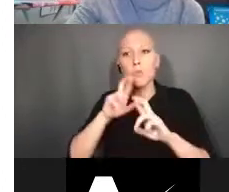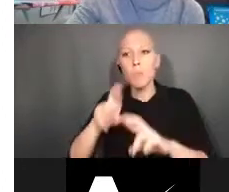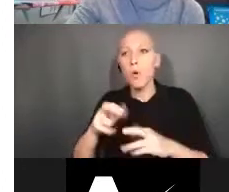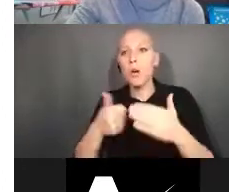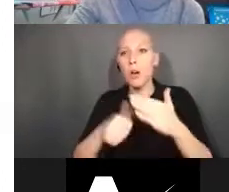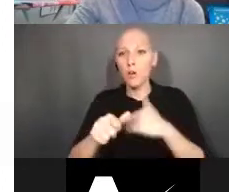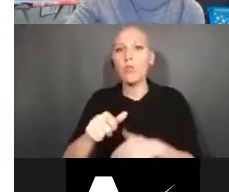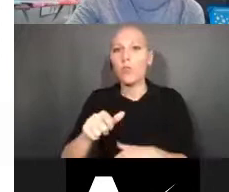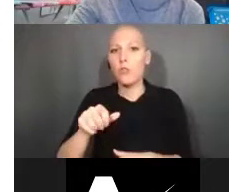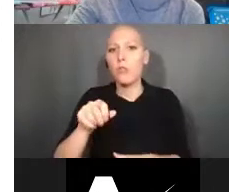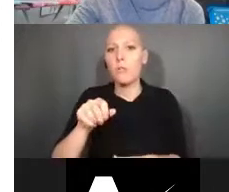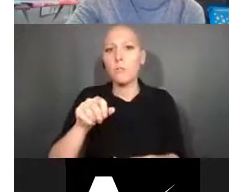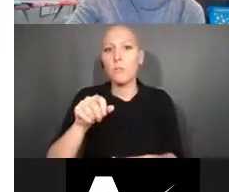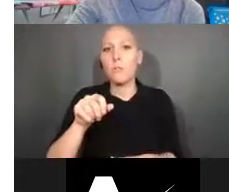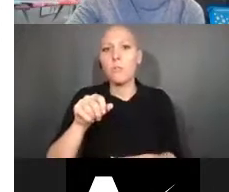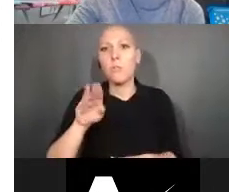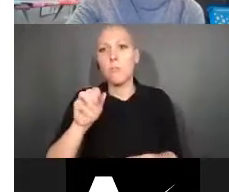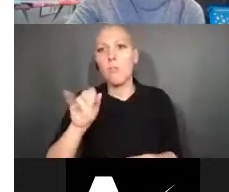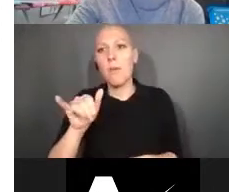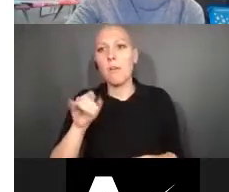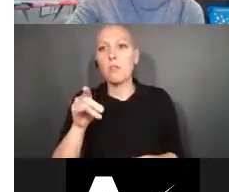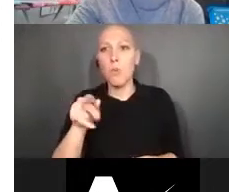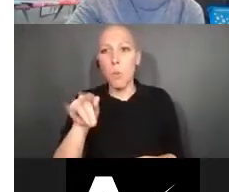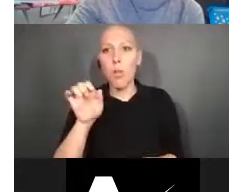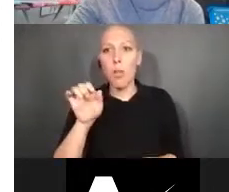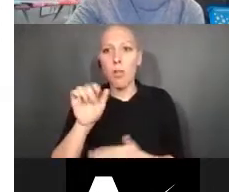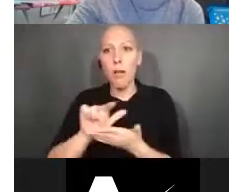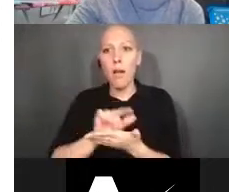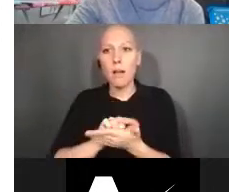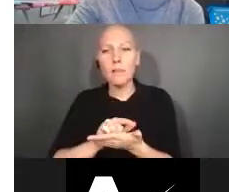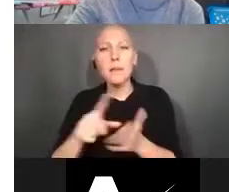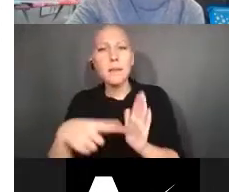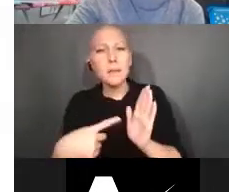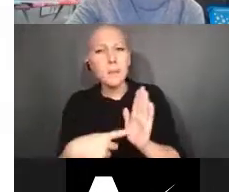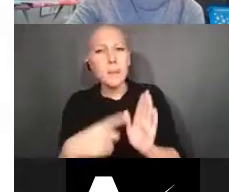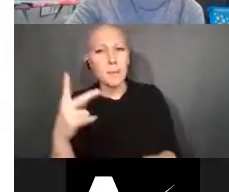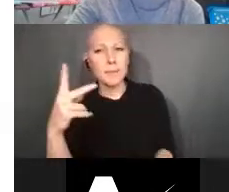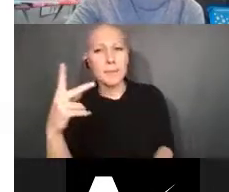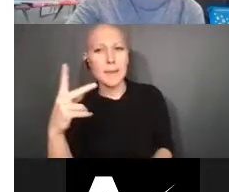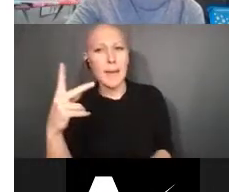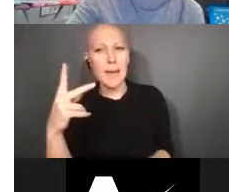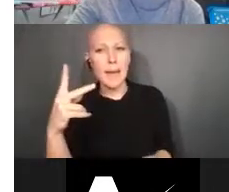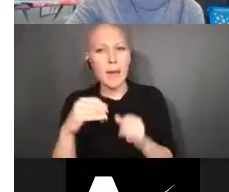And sometimes that can be a little bit iffy with Ks, and I would recommend that you contact us,